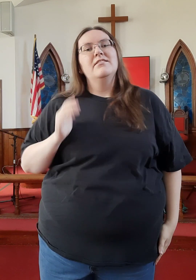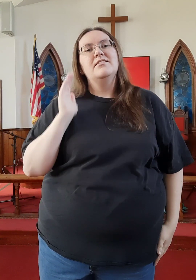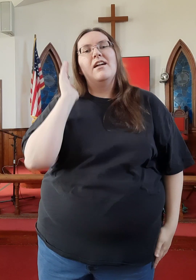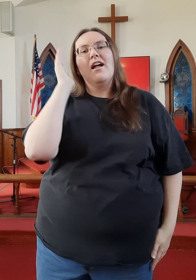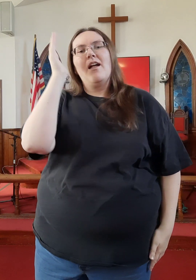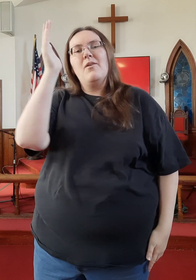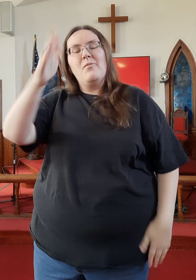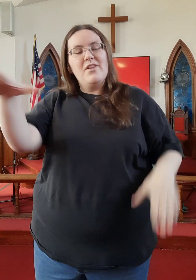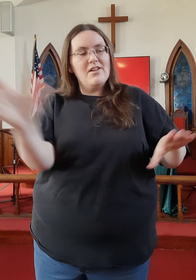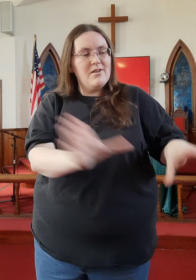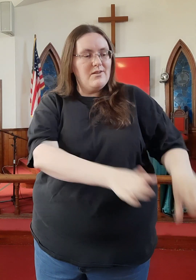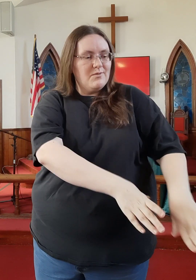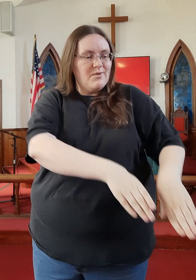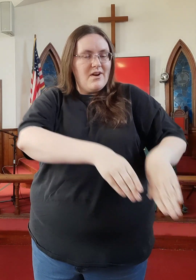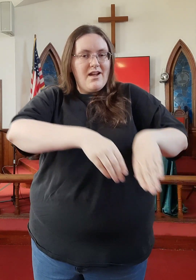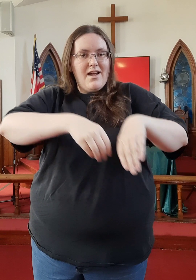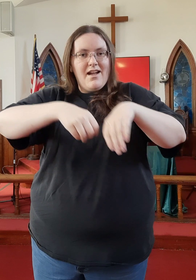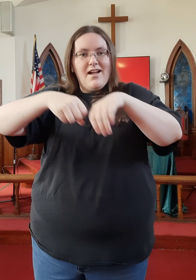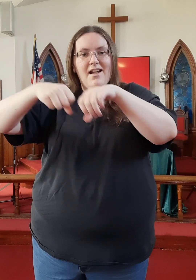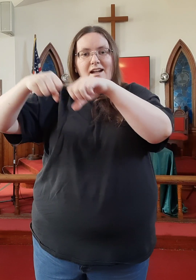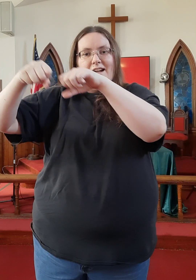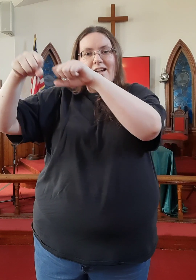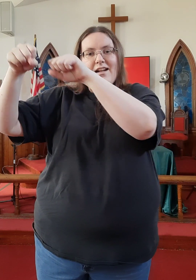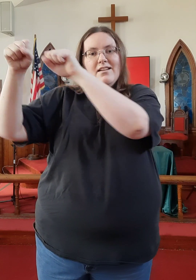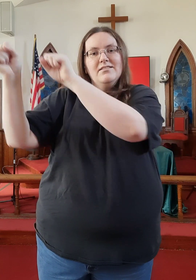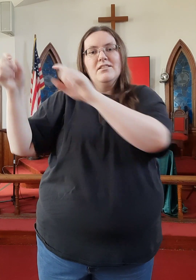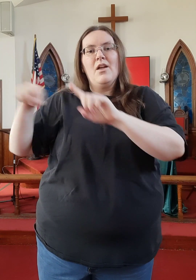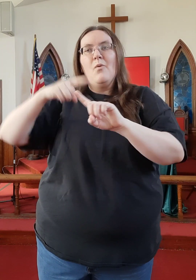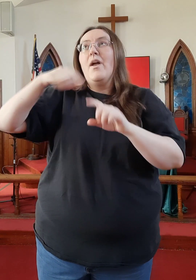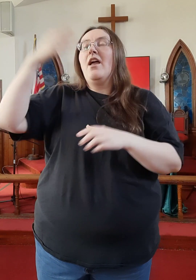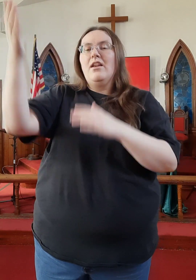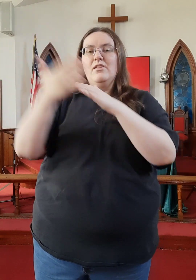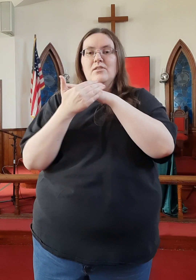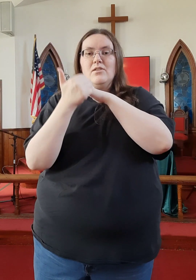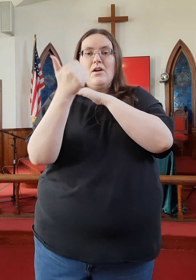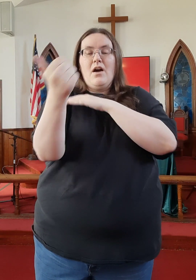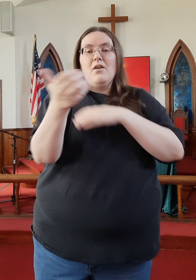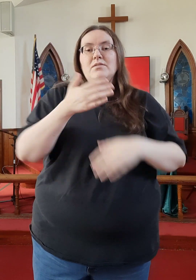And I will rise when He calls my name